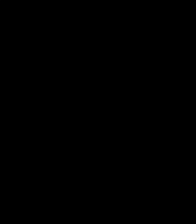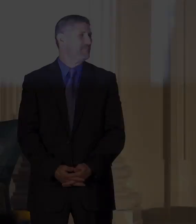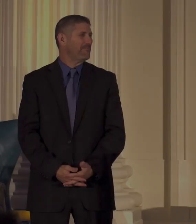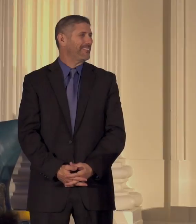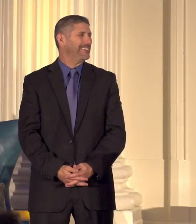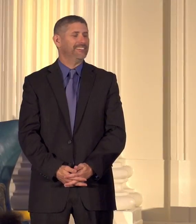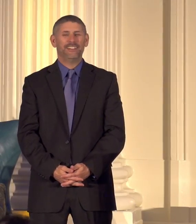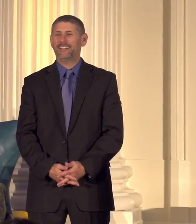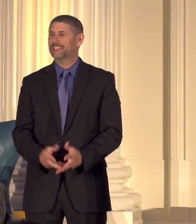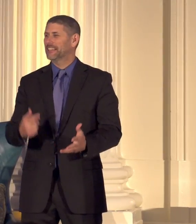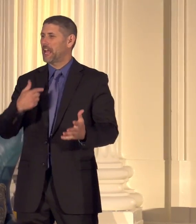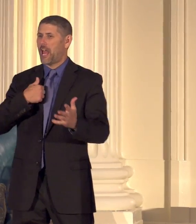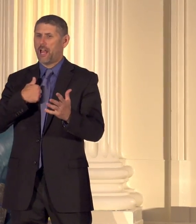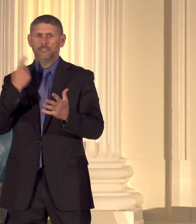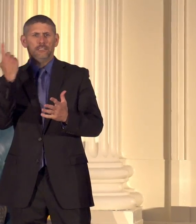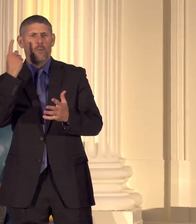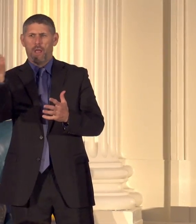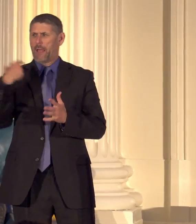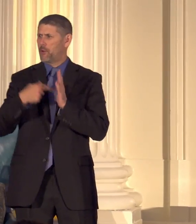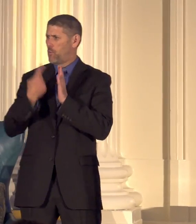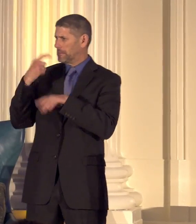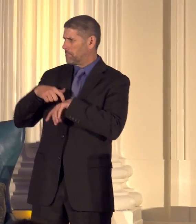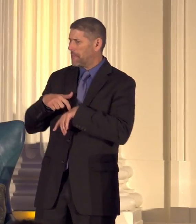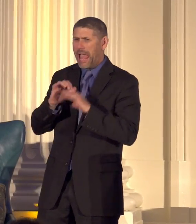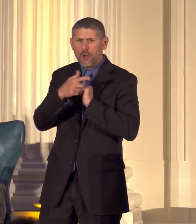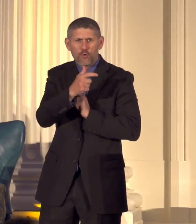I was once asked, "how do you prepare for politics?"